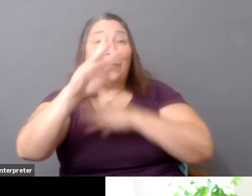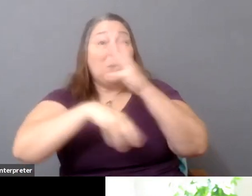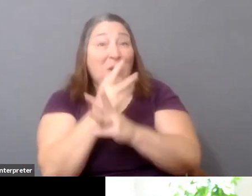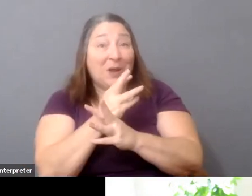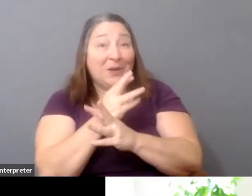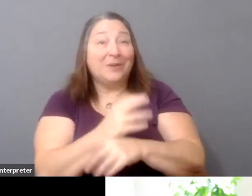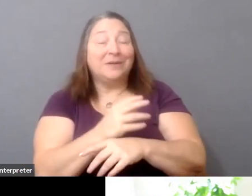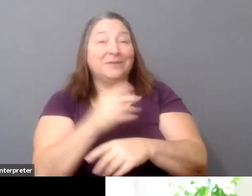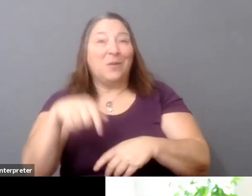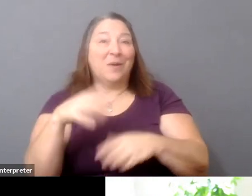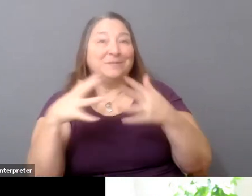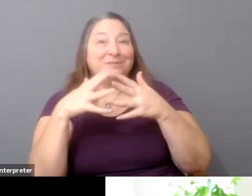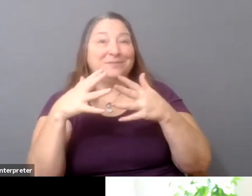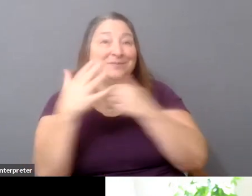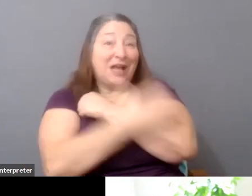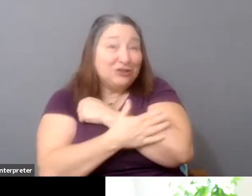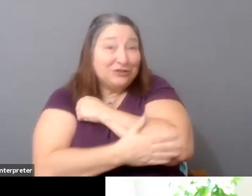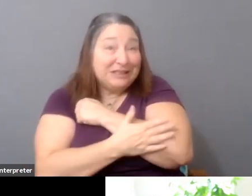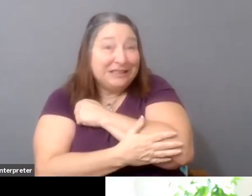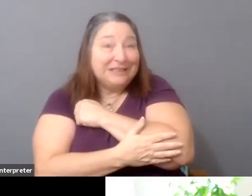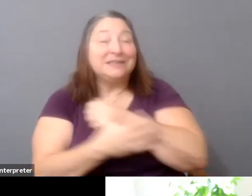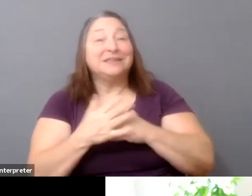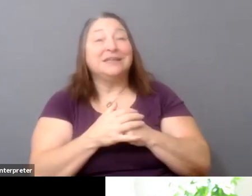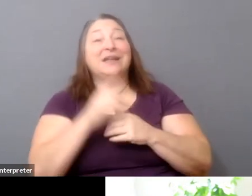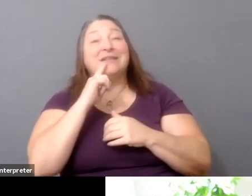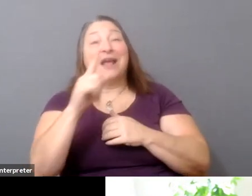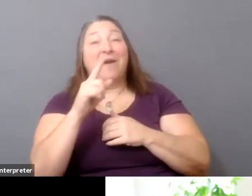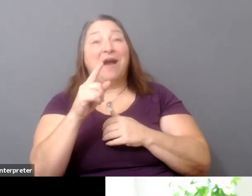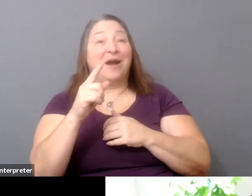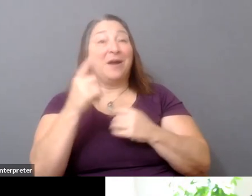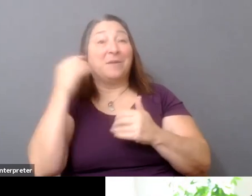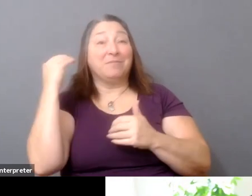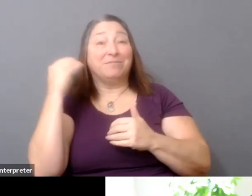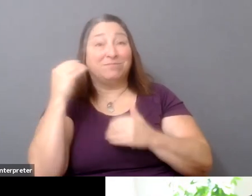but there are patterns where what you're trying to do-- what